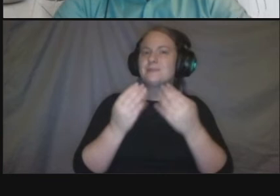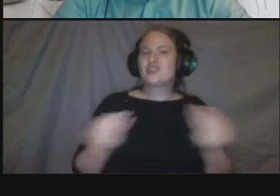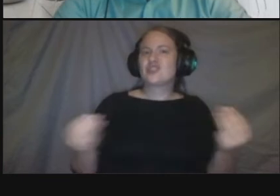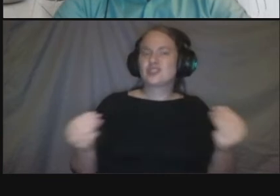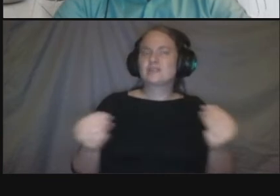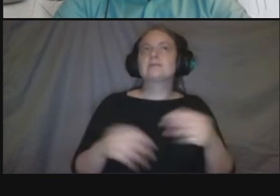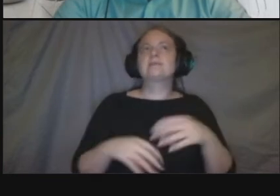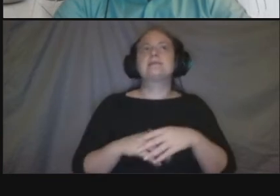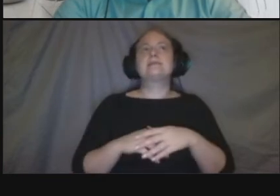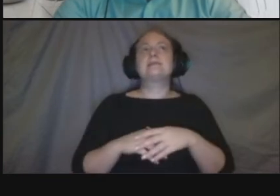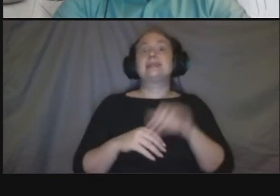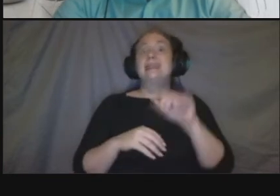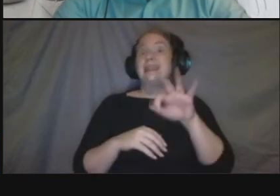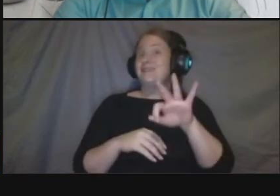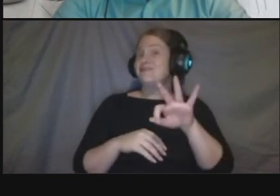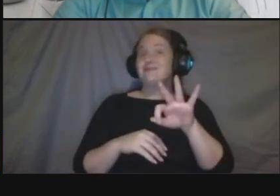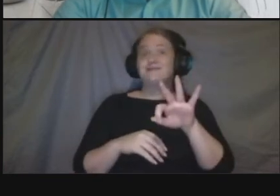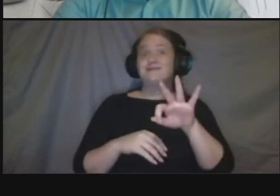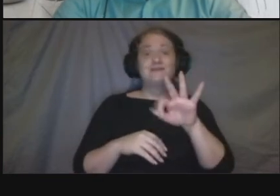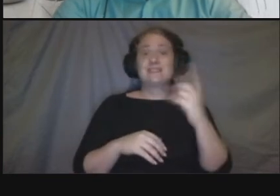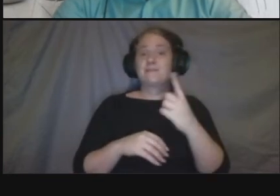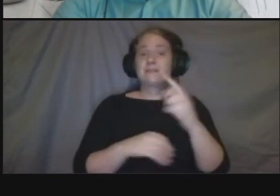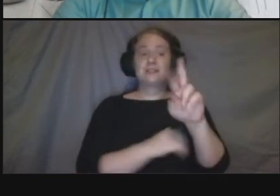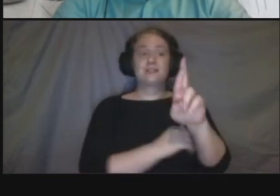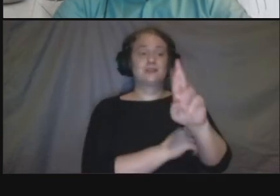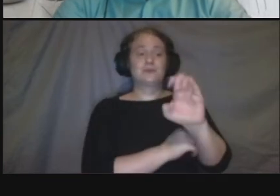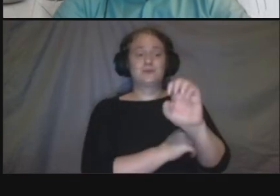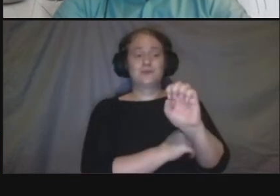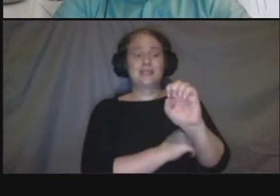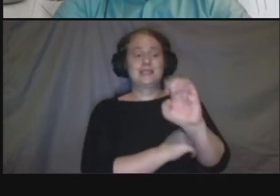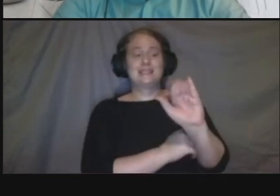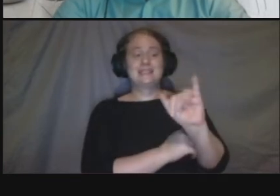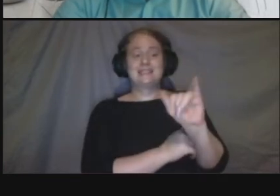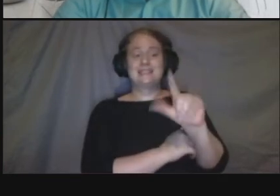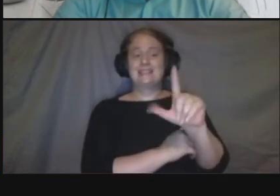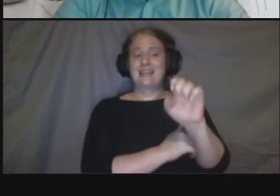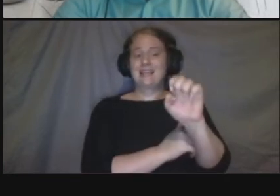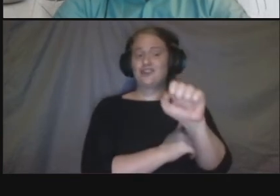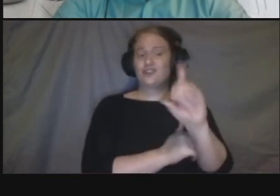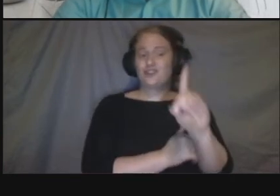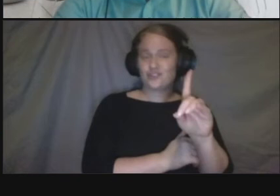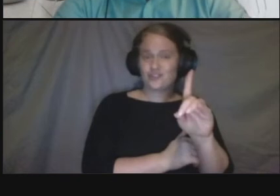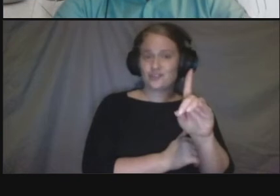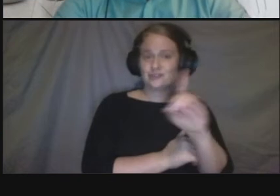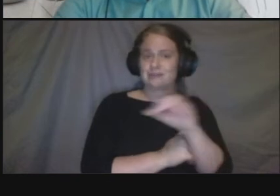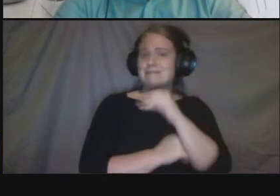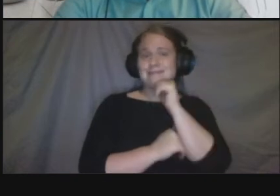we can certainly follow up if you want to follow up with us we can we can send it to our um our